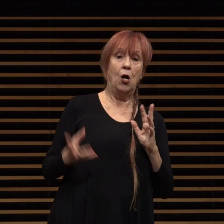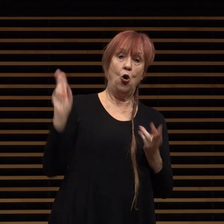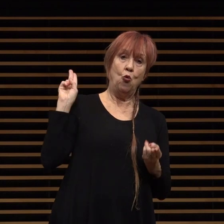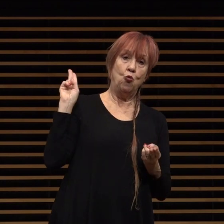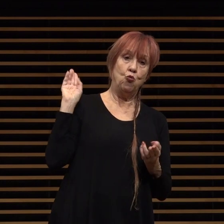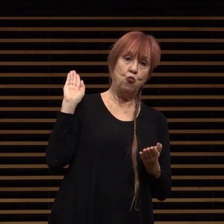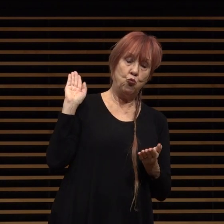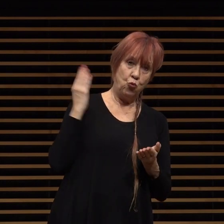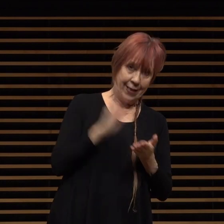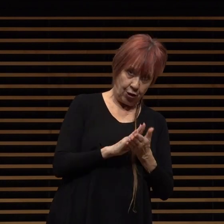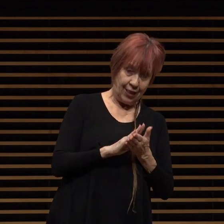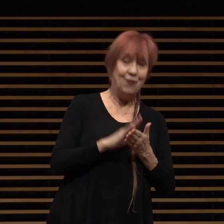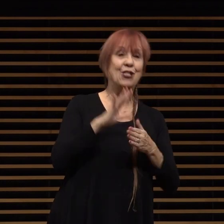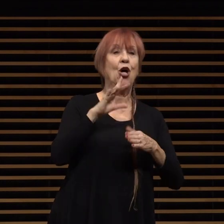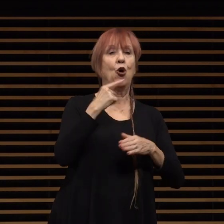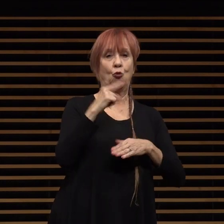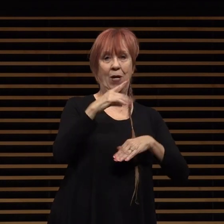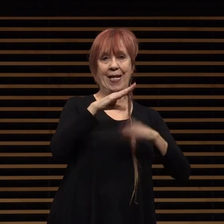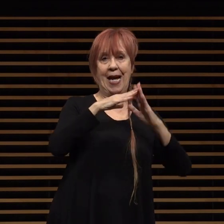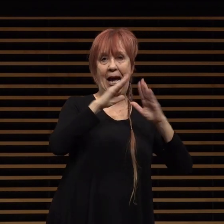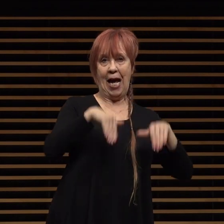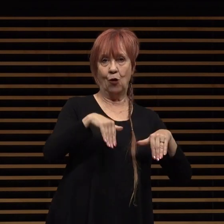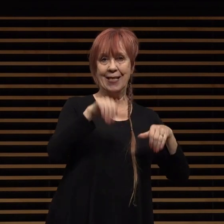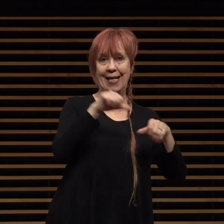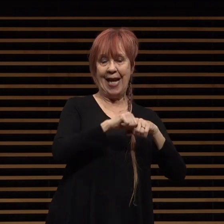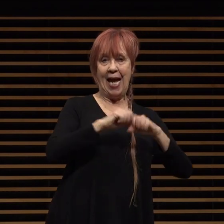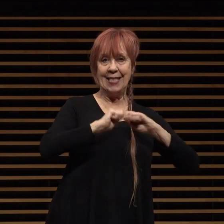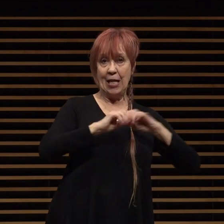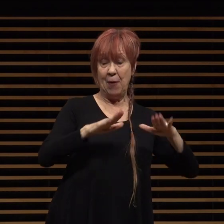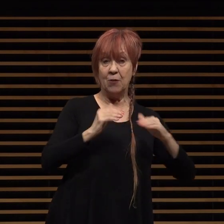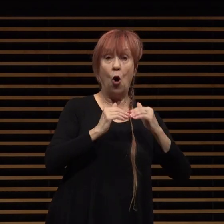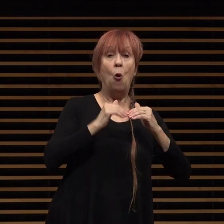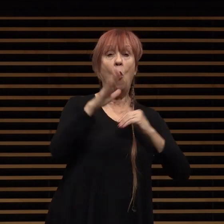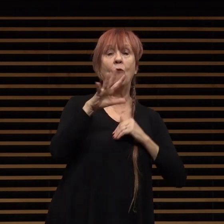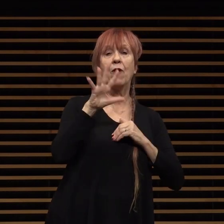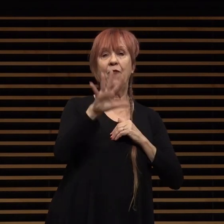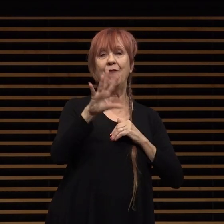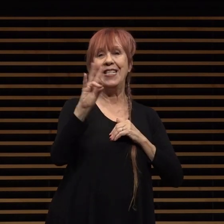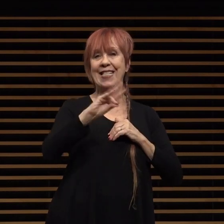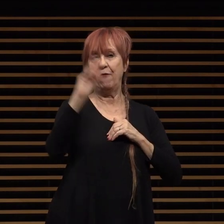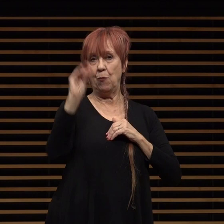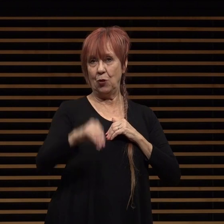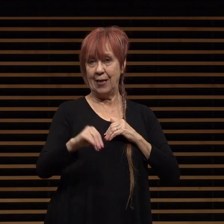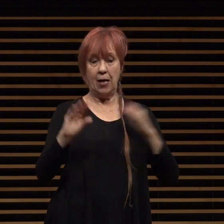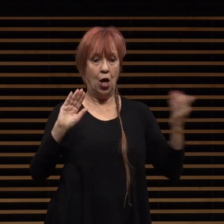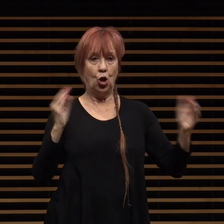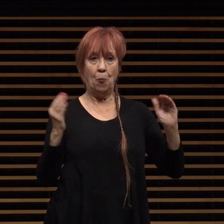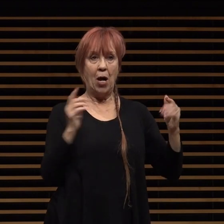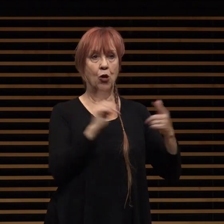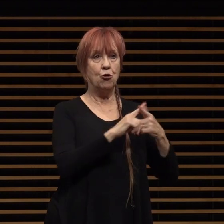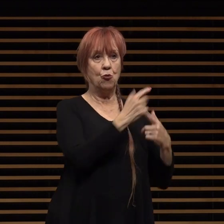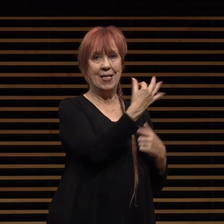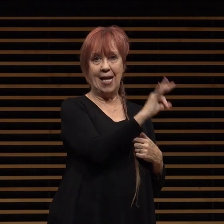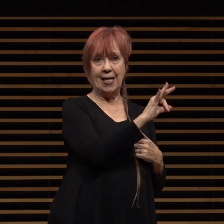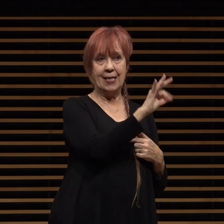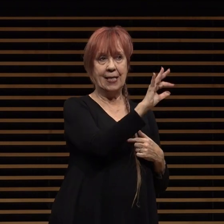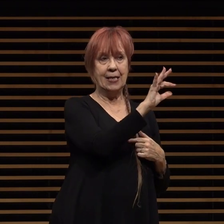green house gas emissions by over 57